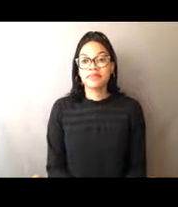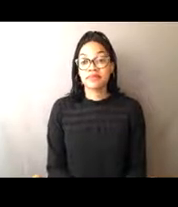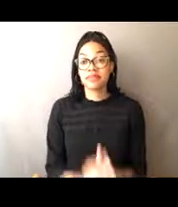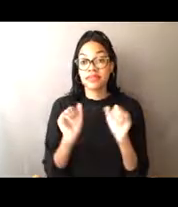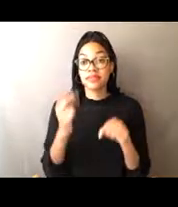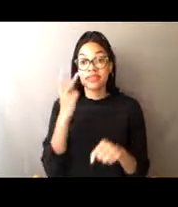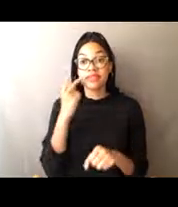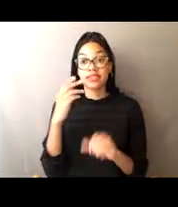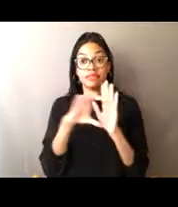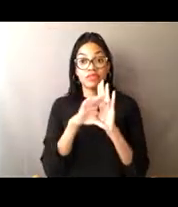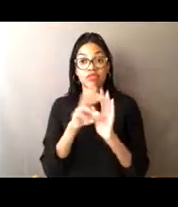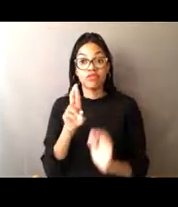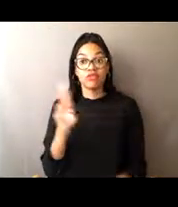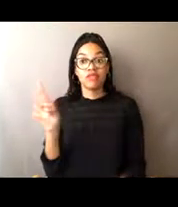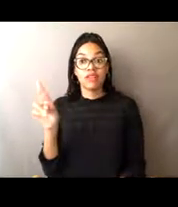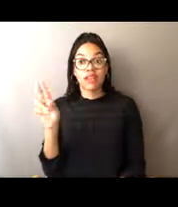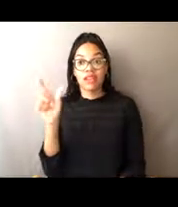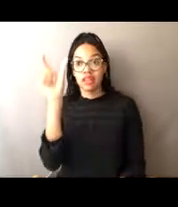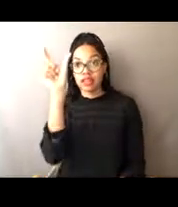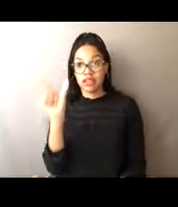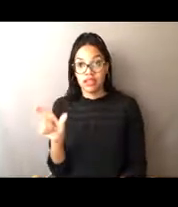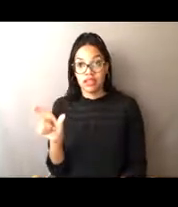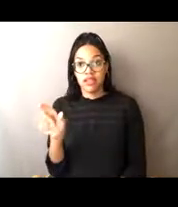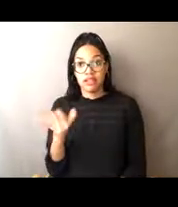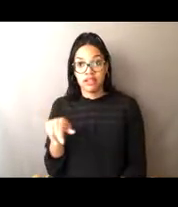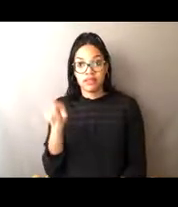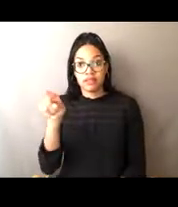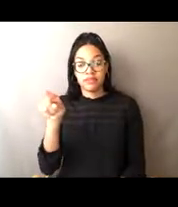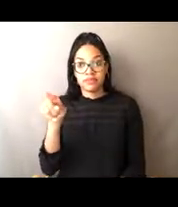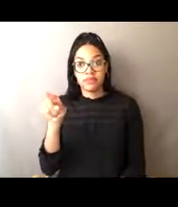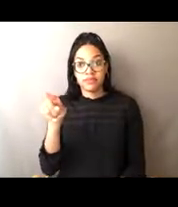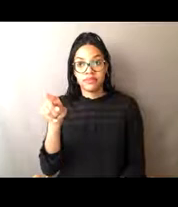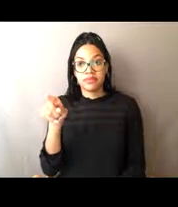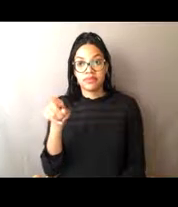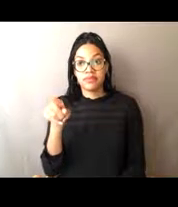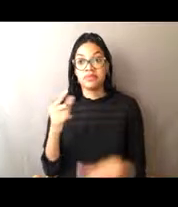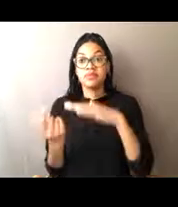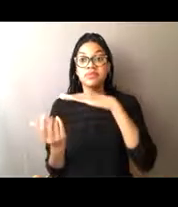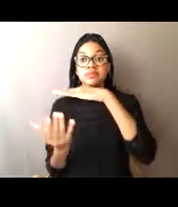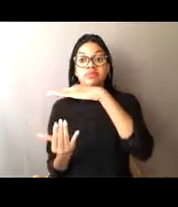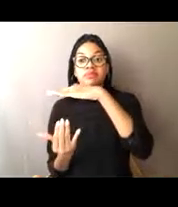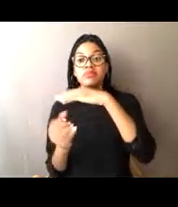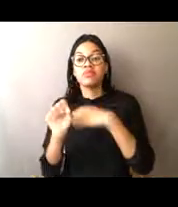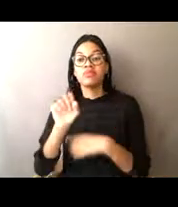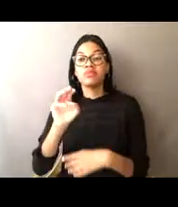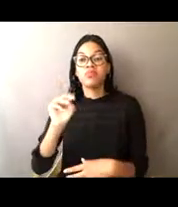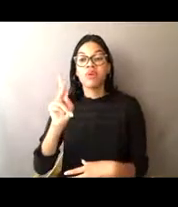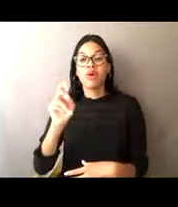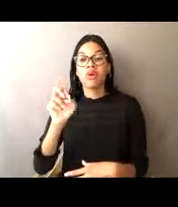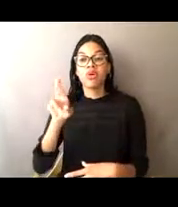of the screen, this was a smoker and that is filled up with sockeye salmon